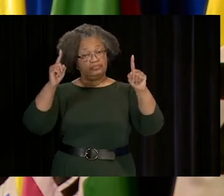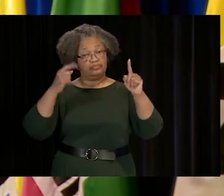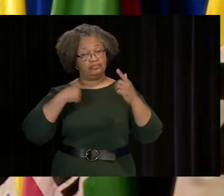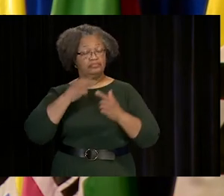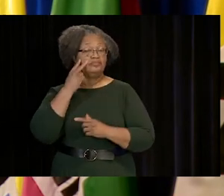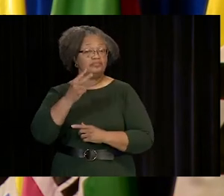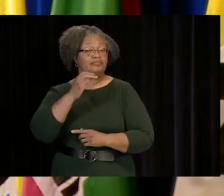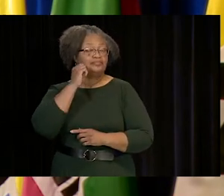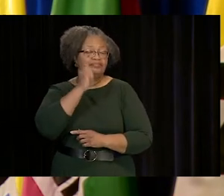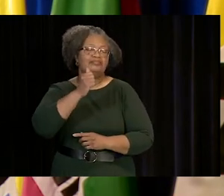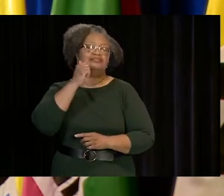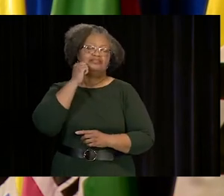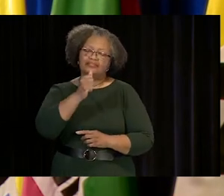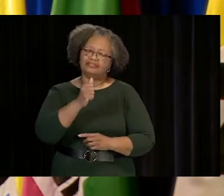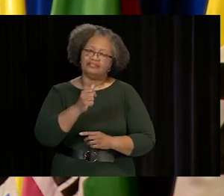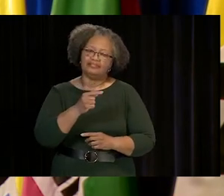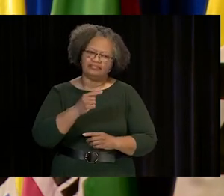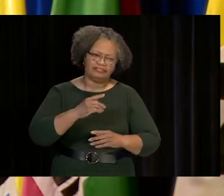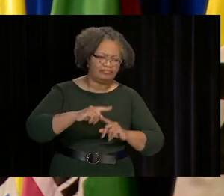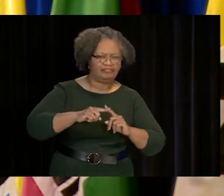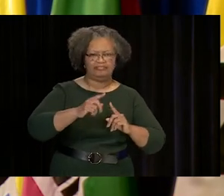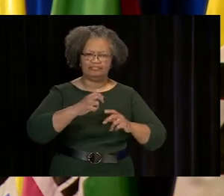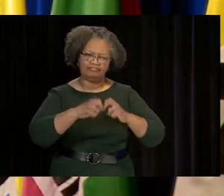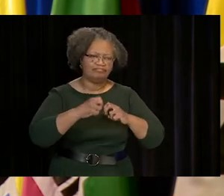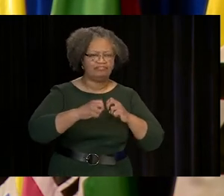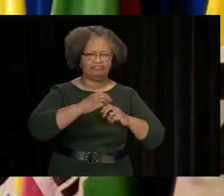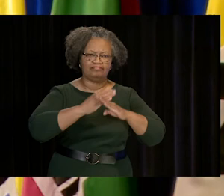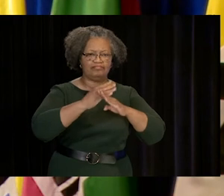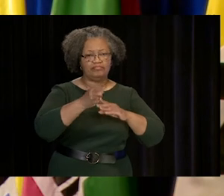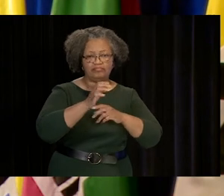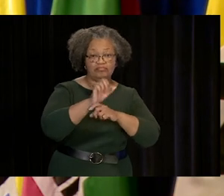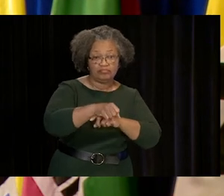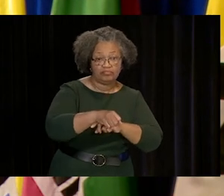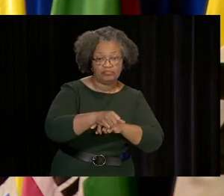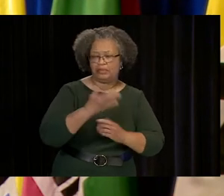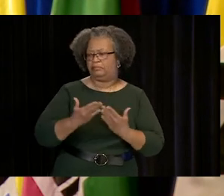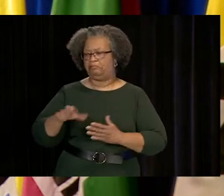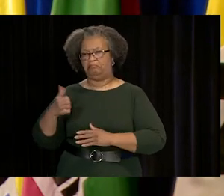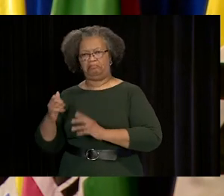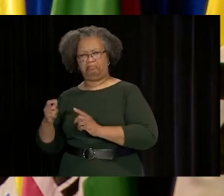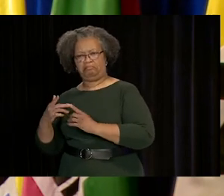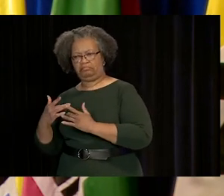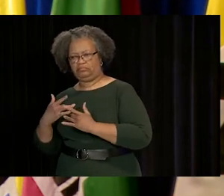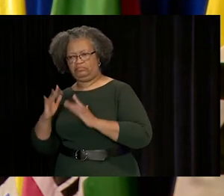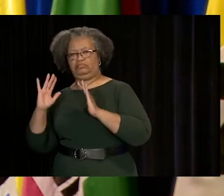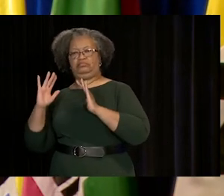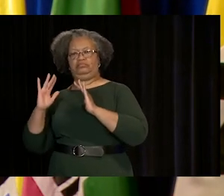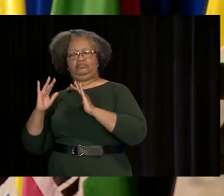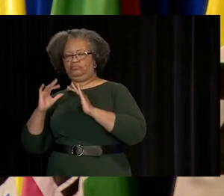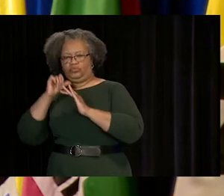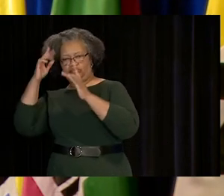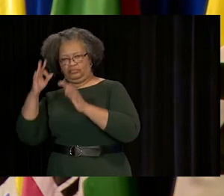AND REPRESENT OUR DIVERSE COMMUNITIES. THE SUCCESSES THAT I SEE EVERY DAY, THE OVERCOMING OF ODDS